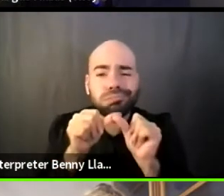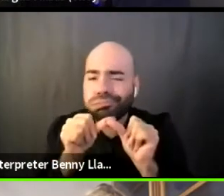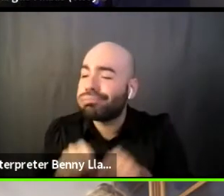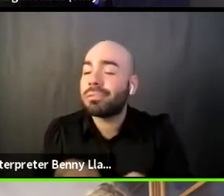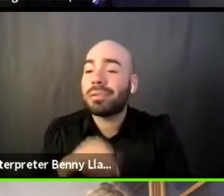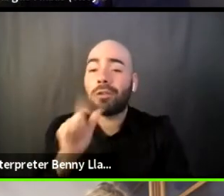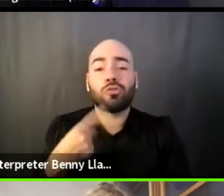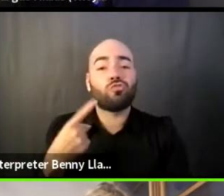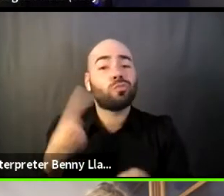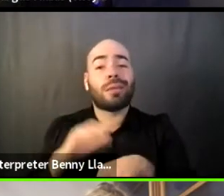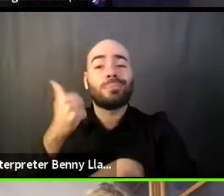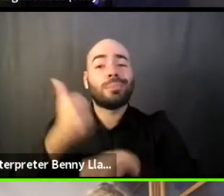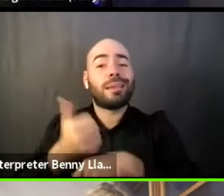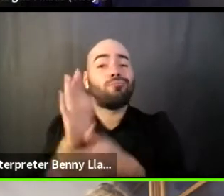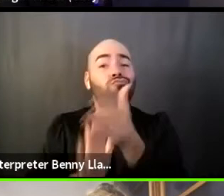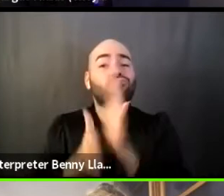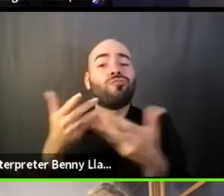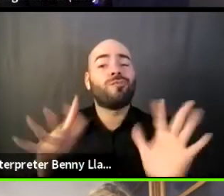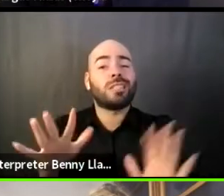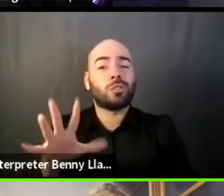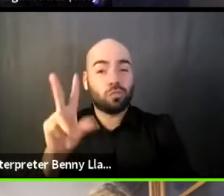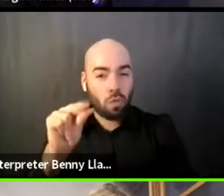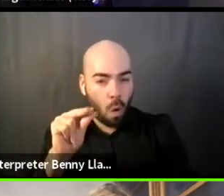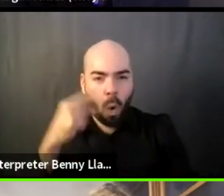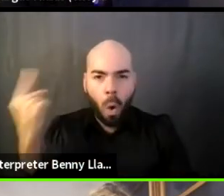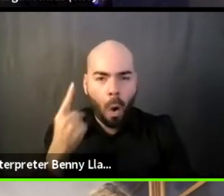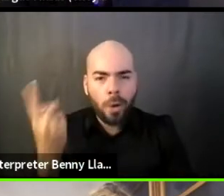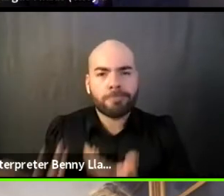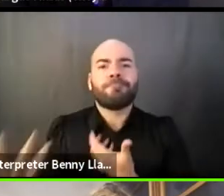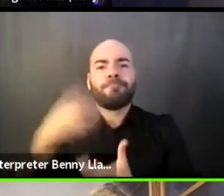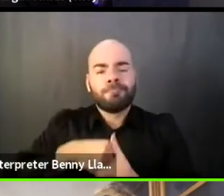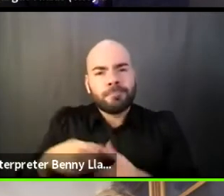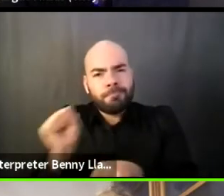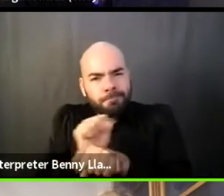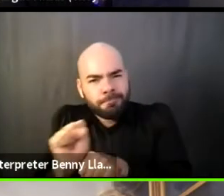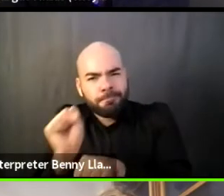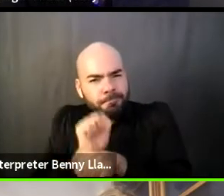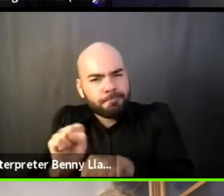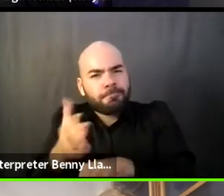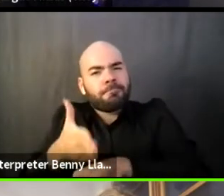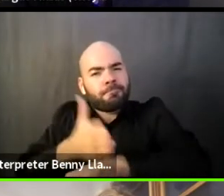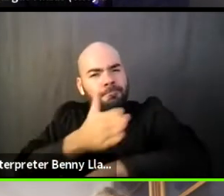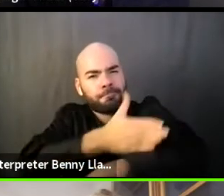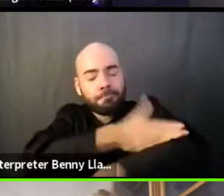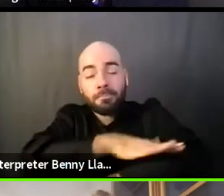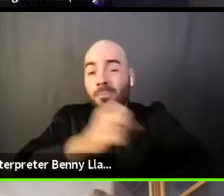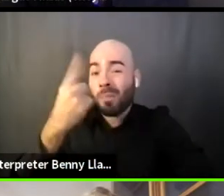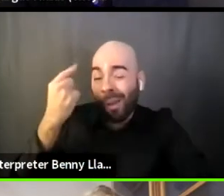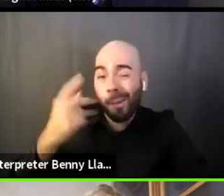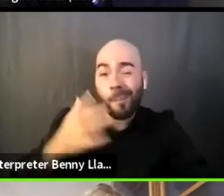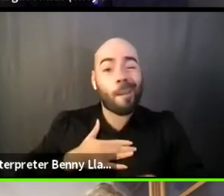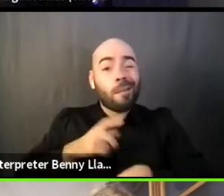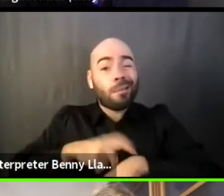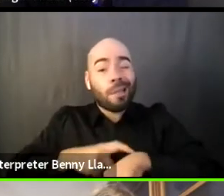And this is, it's also been amazing. I, in my theater career, I've heard like, oh, you know,